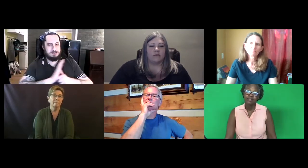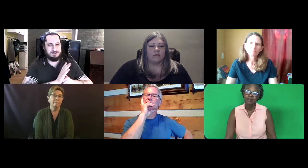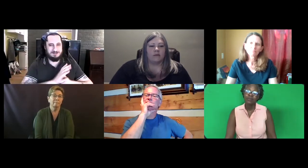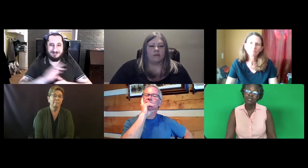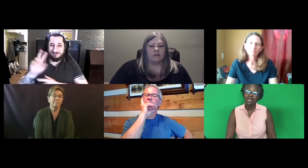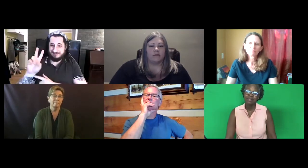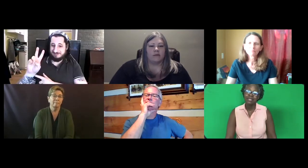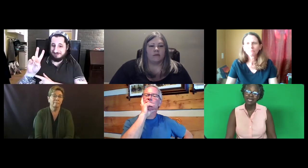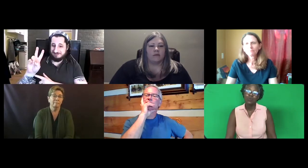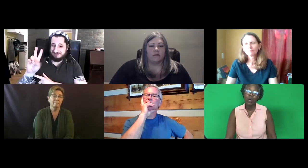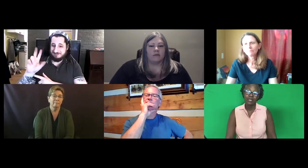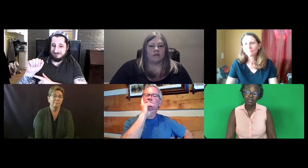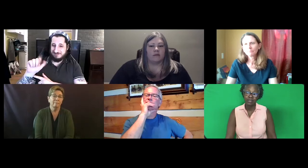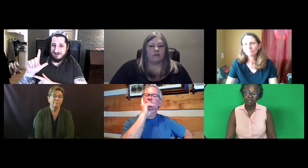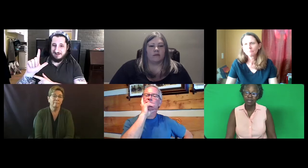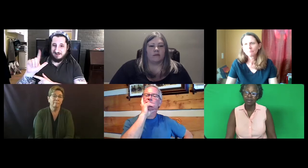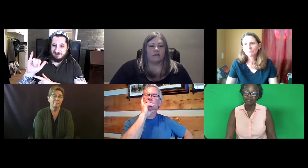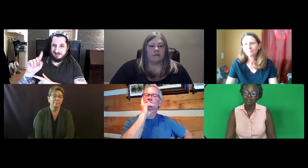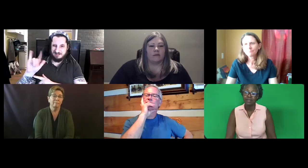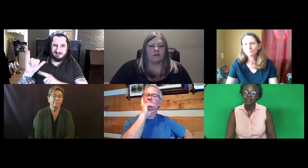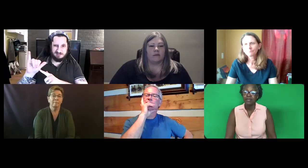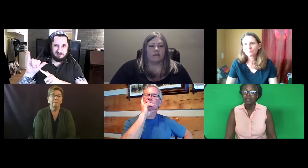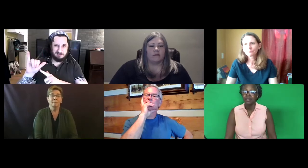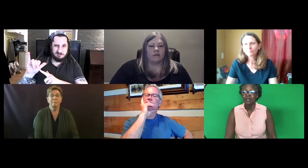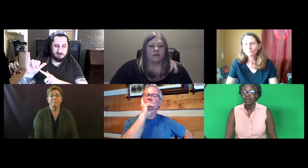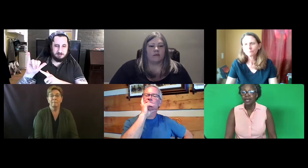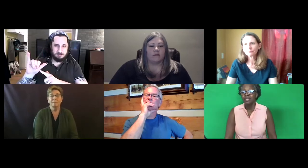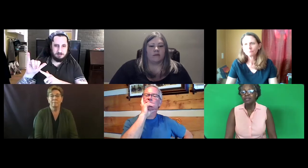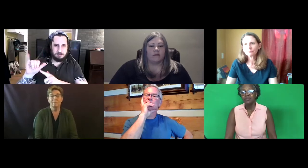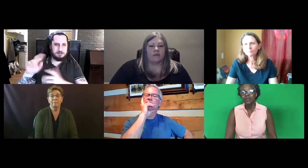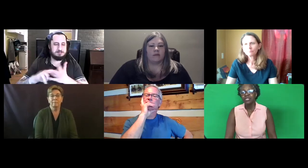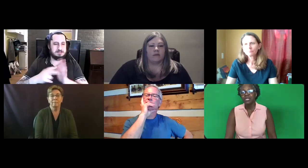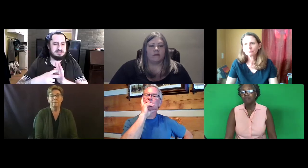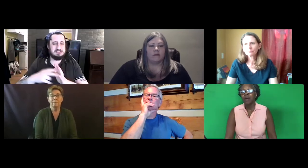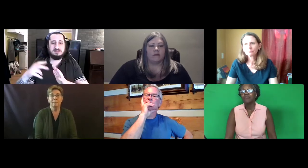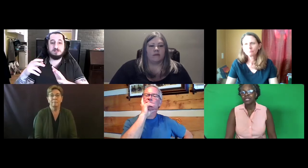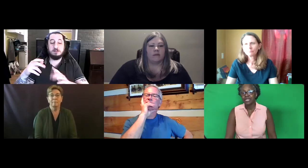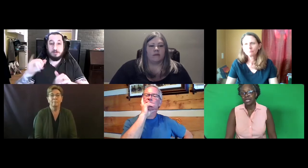So I mean, that's one thing to think of. And then also we have to think about validity.